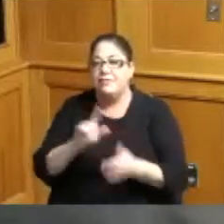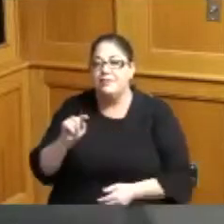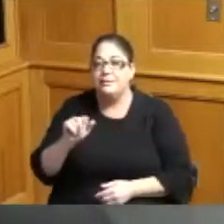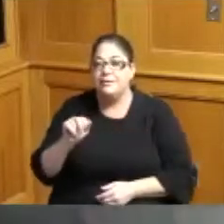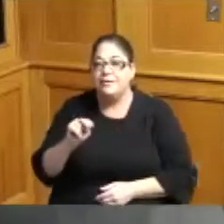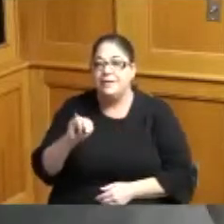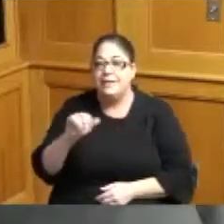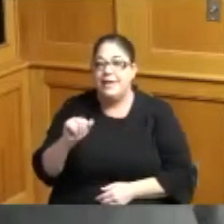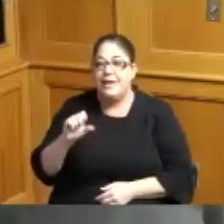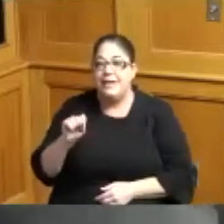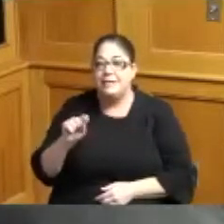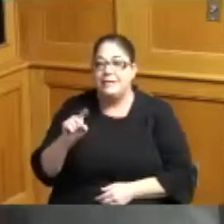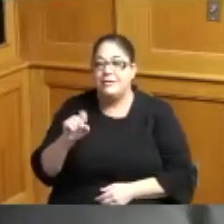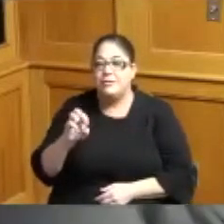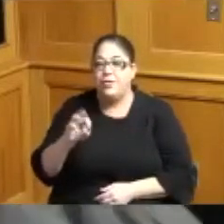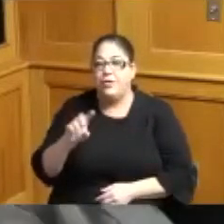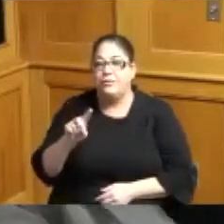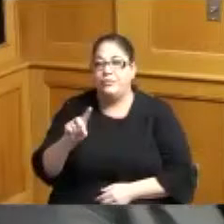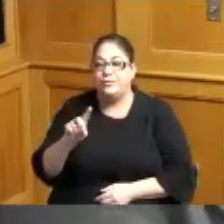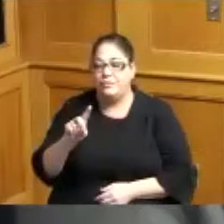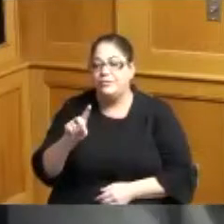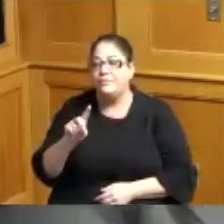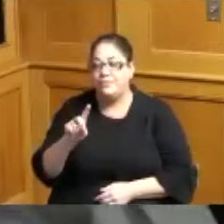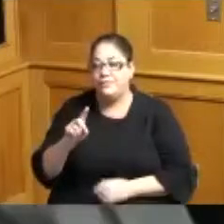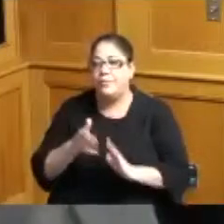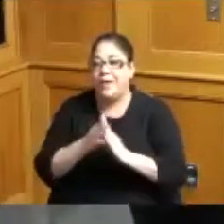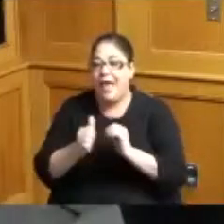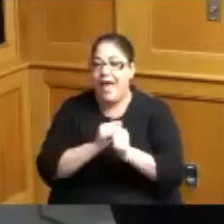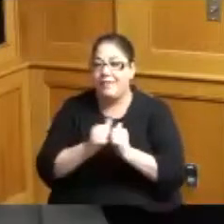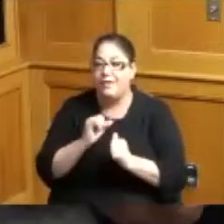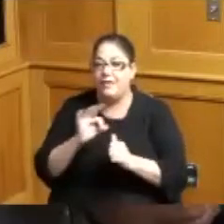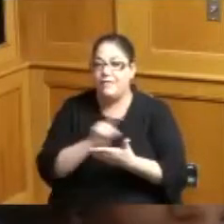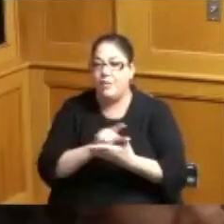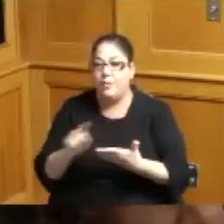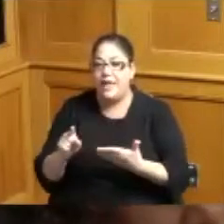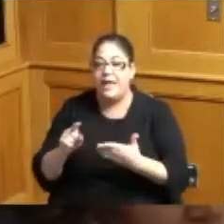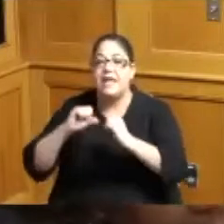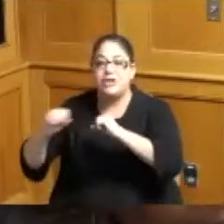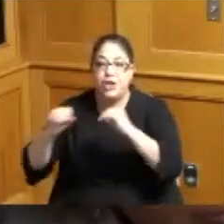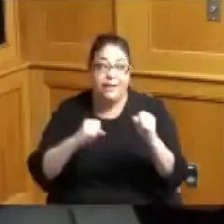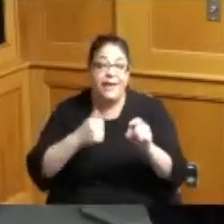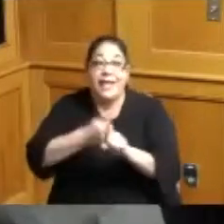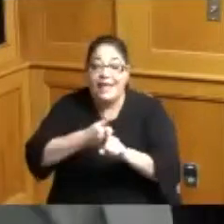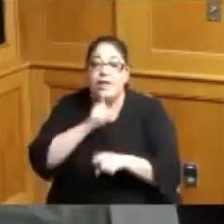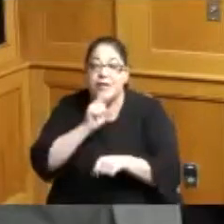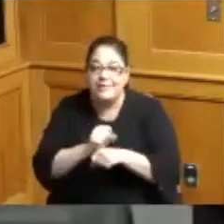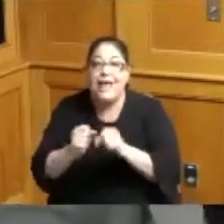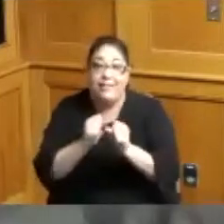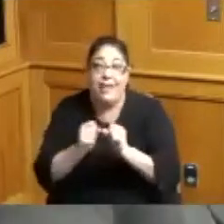Stuart for being the athlete of of the week and cheerleading is Athletics so okay